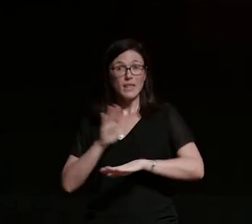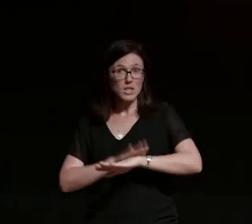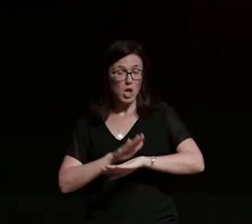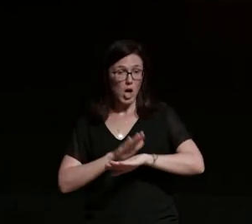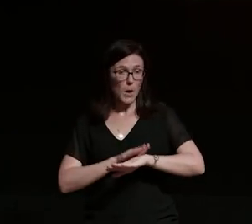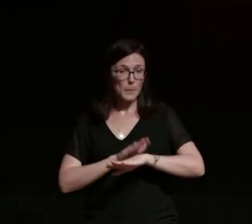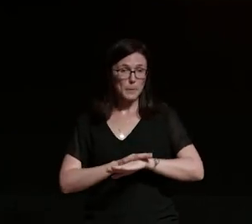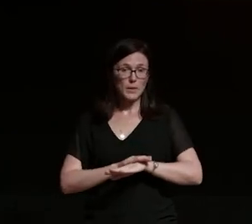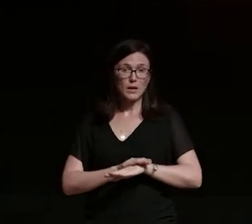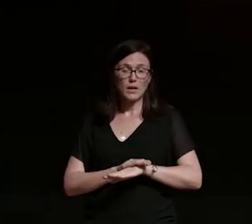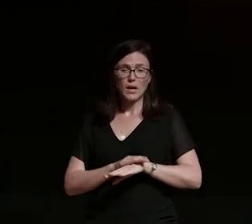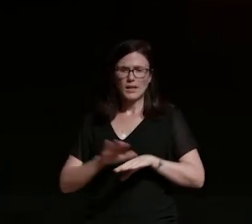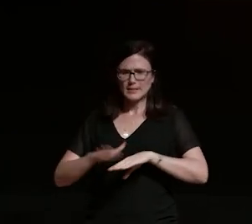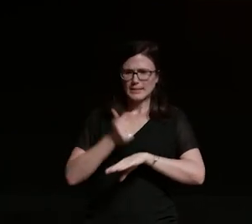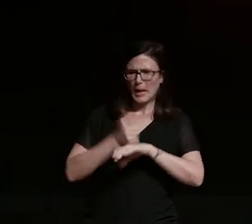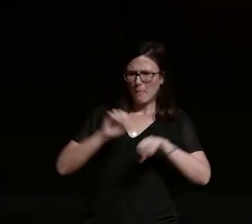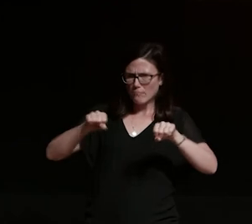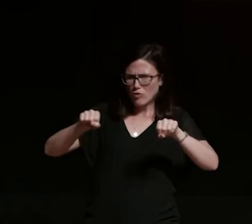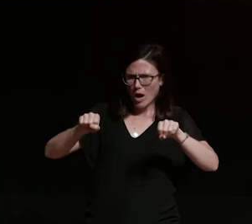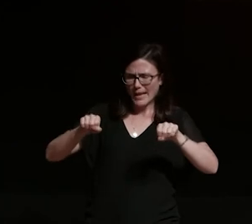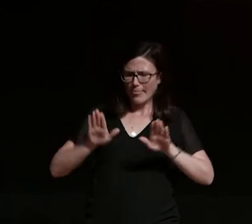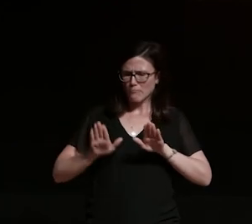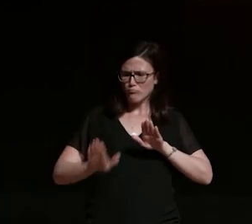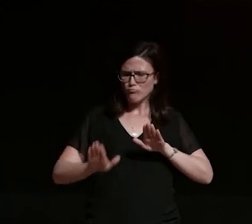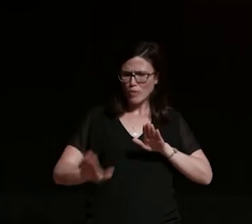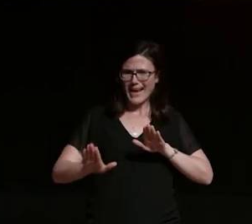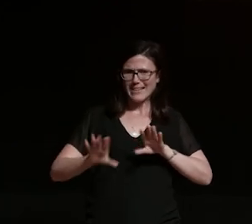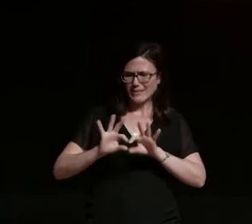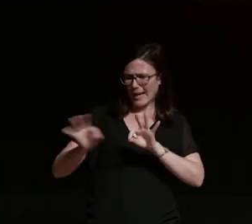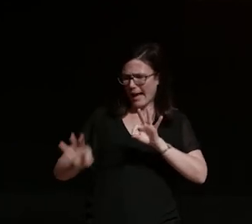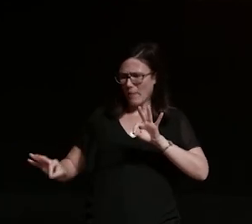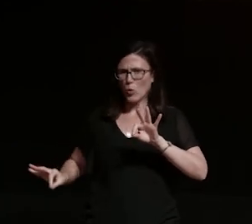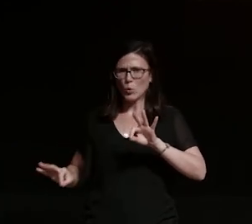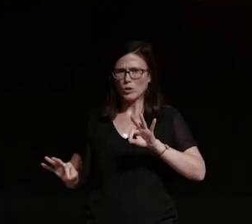and i had a loose brake cable and the scrutineering man asked me